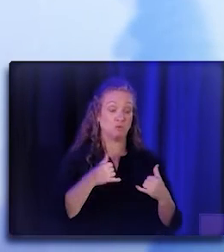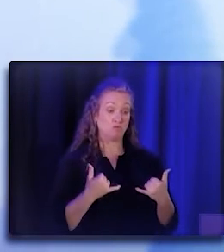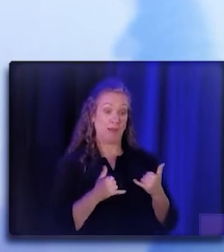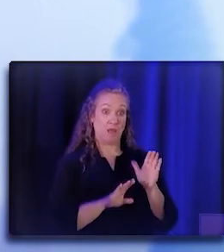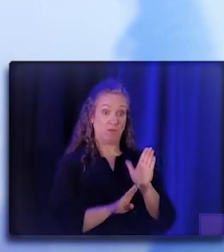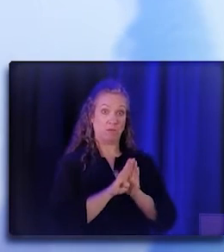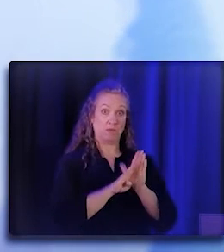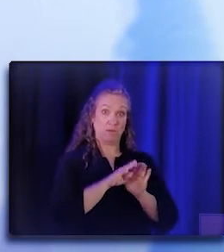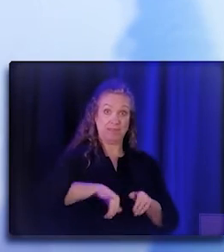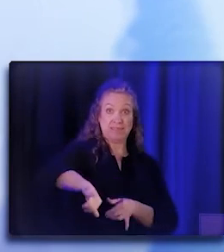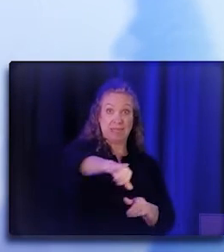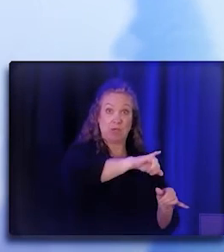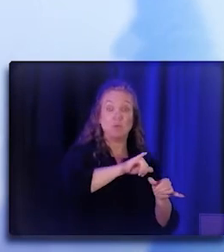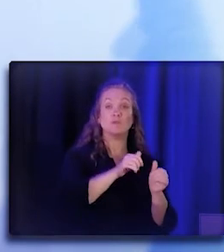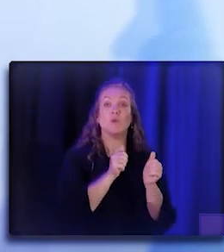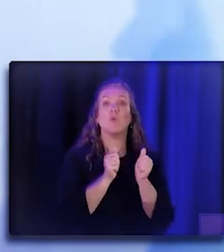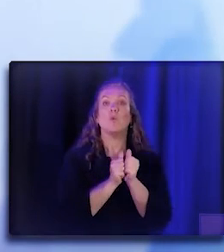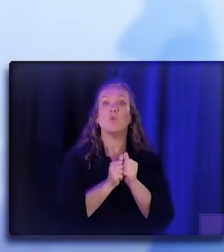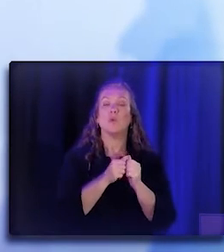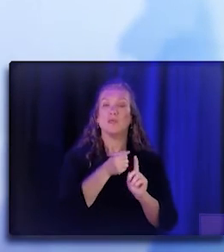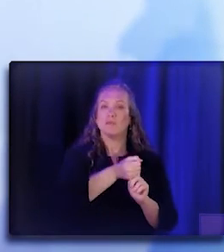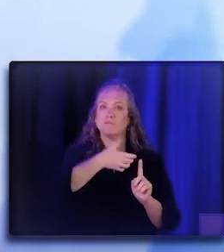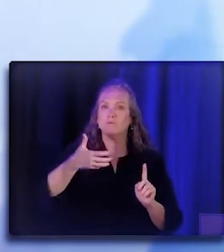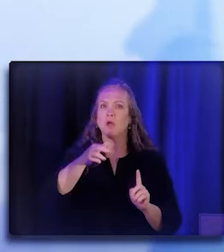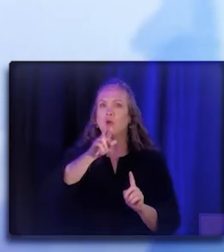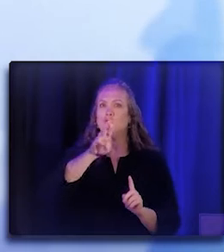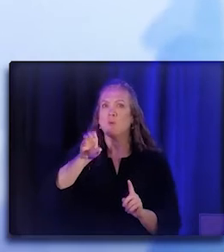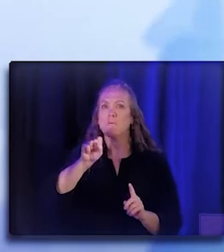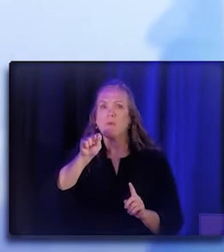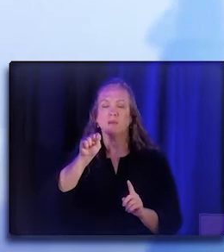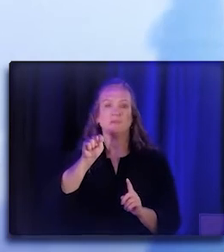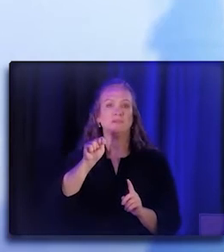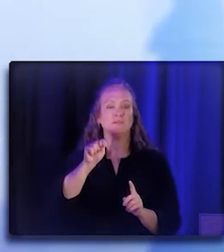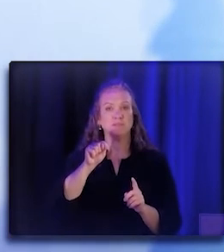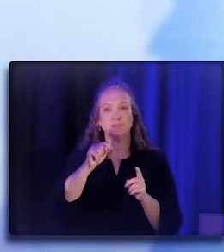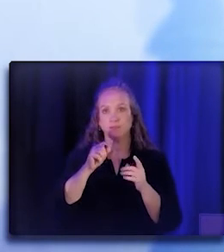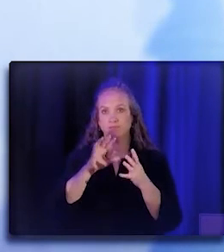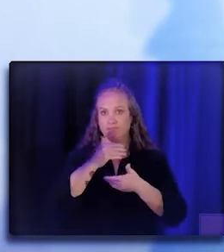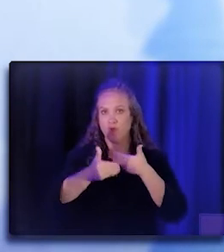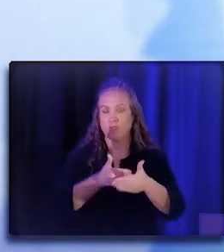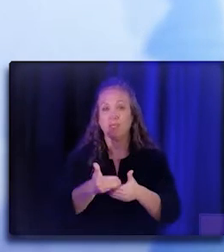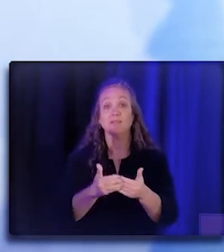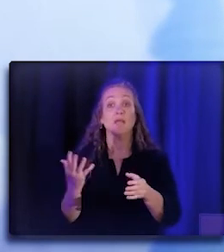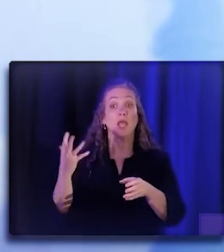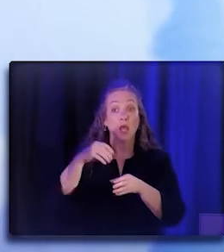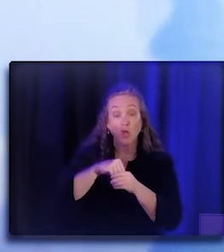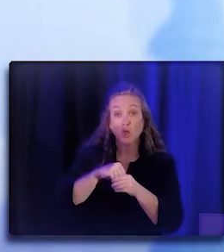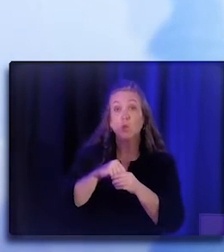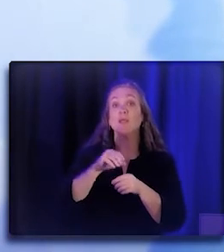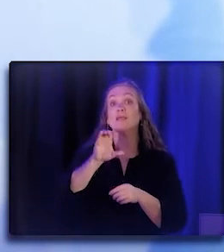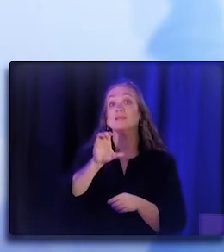with a robust stakeholder engagement process, including community health workers, Promotores, and representatives themselves,